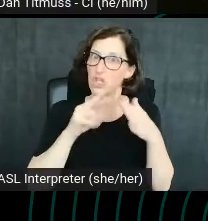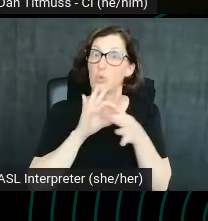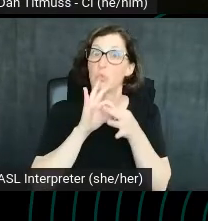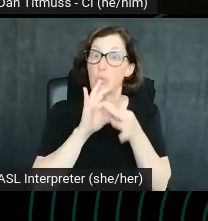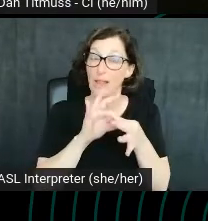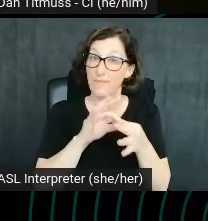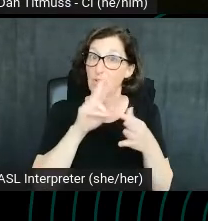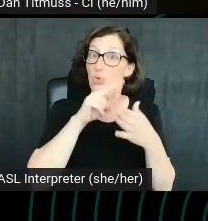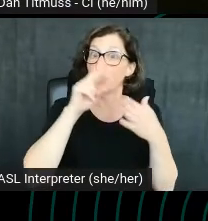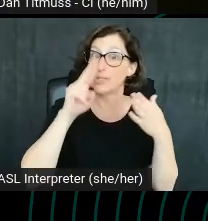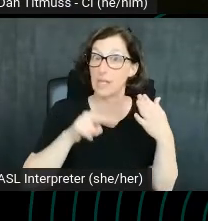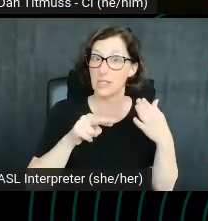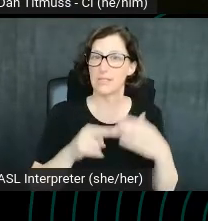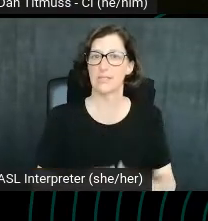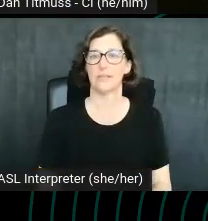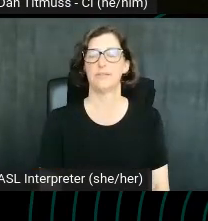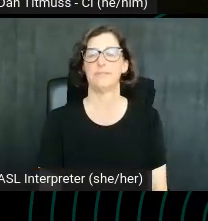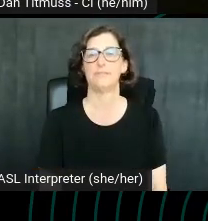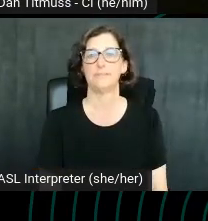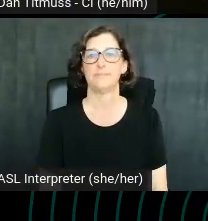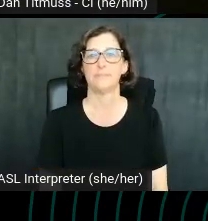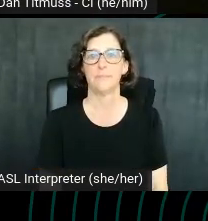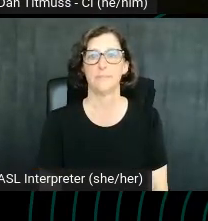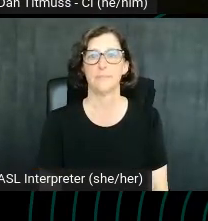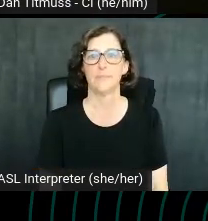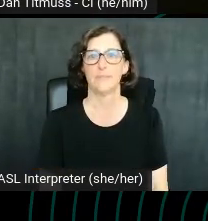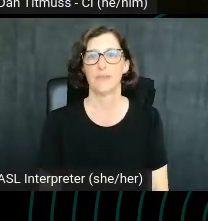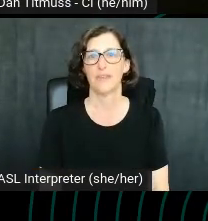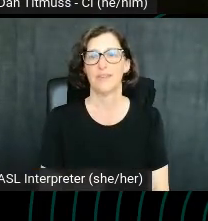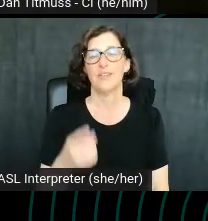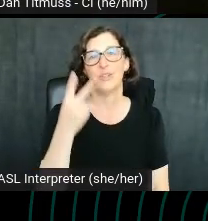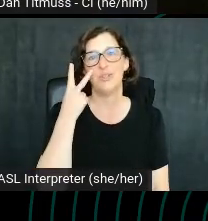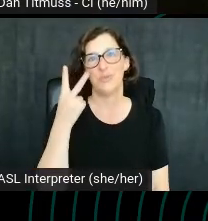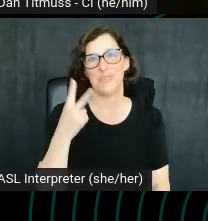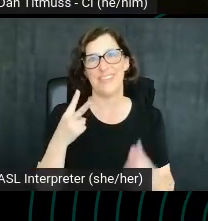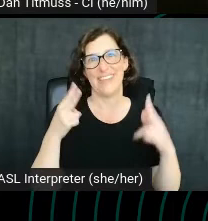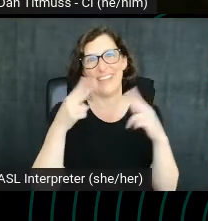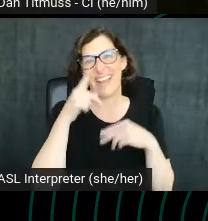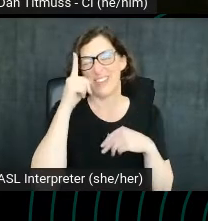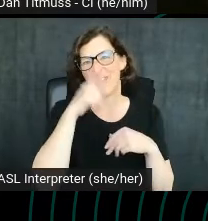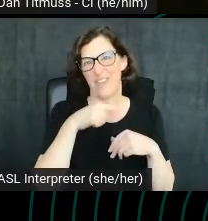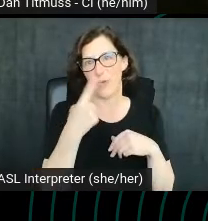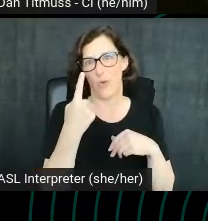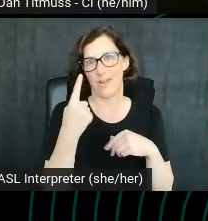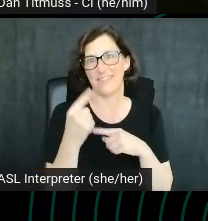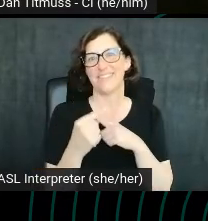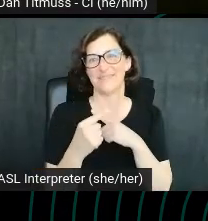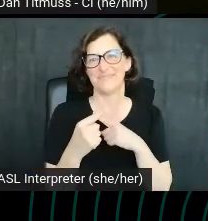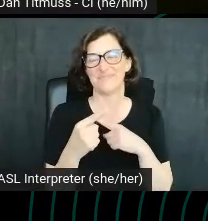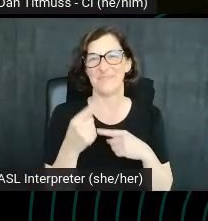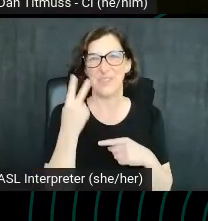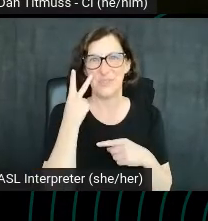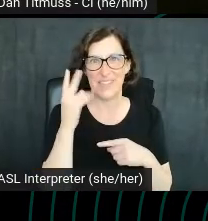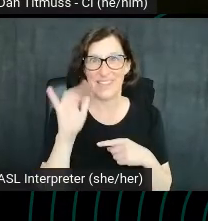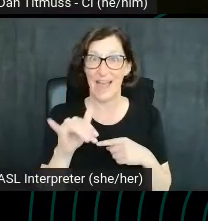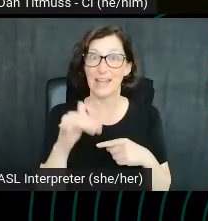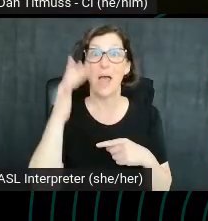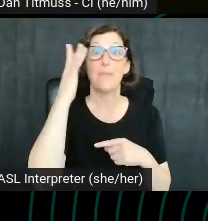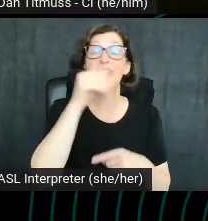Here we are with Nicolas Cage, the two-foot-high cardboard cutout ,at the Liberty Bell all thanks to Amazon search engine.